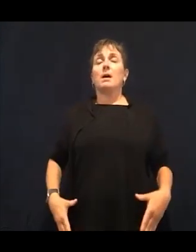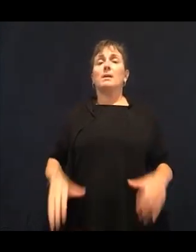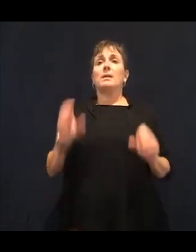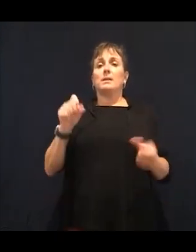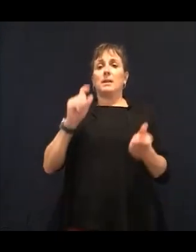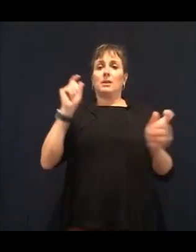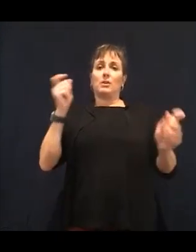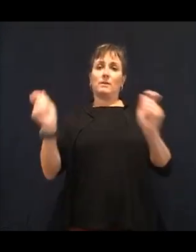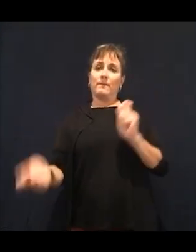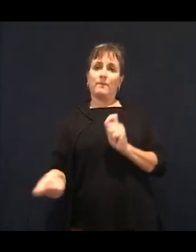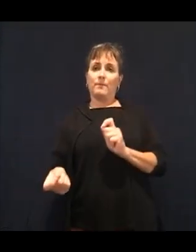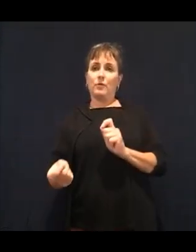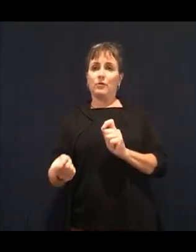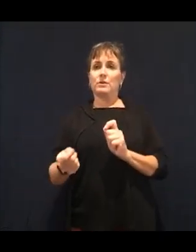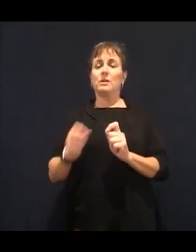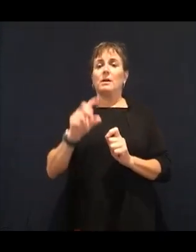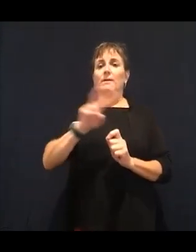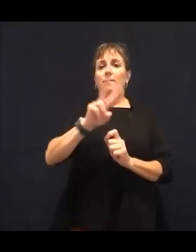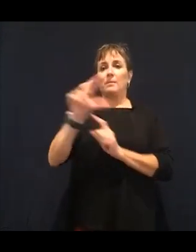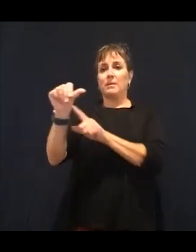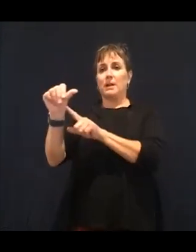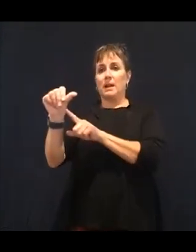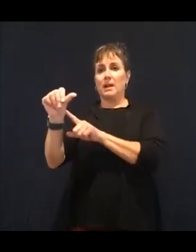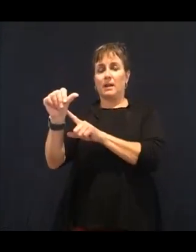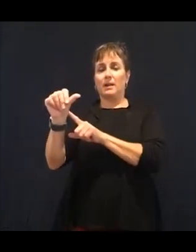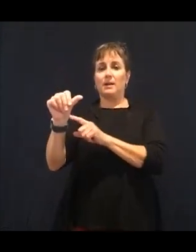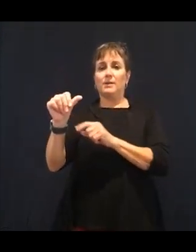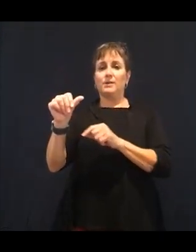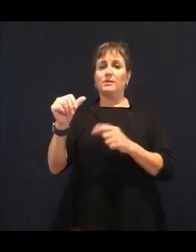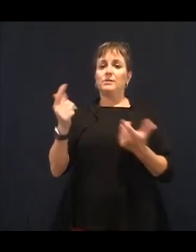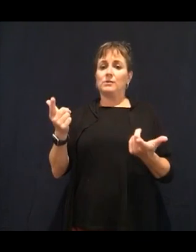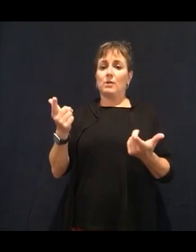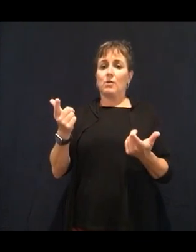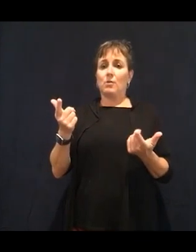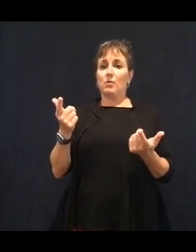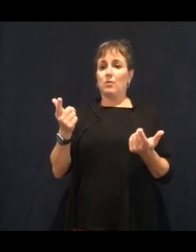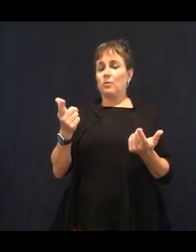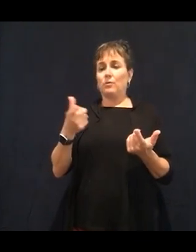in that way. So another vitamin that's extremely important